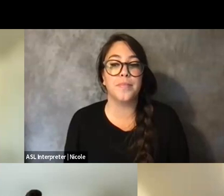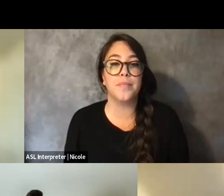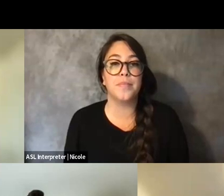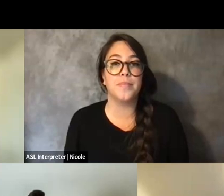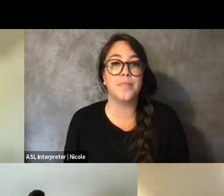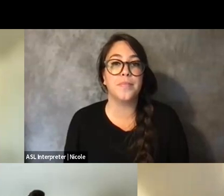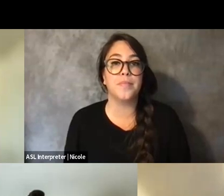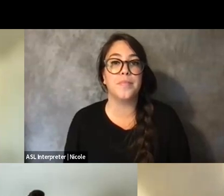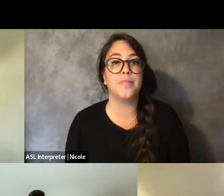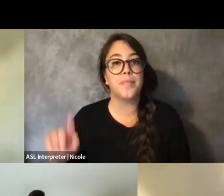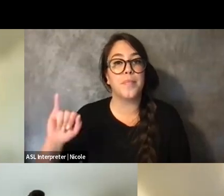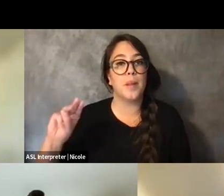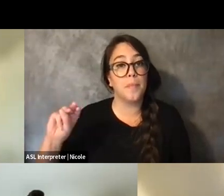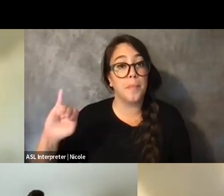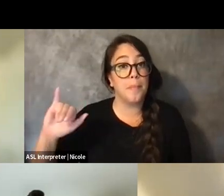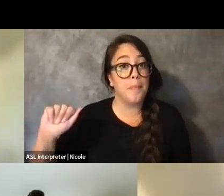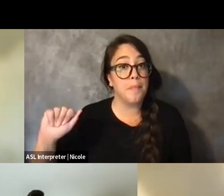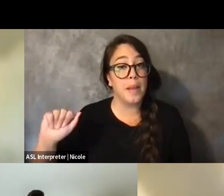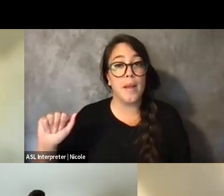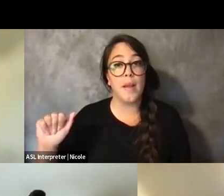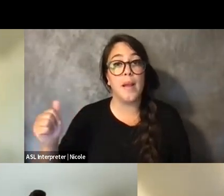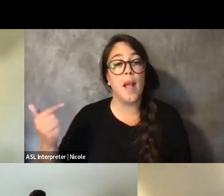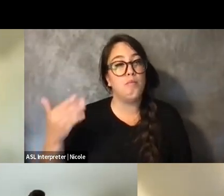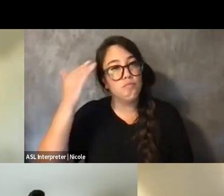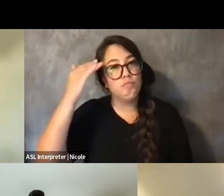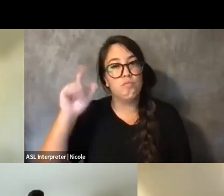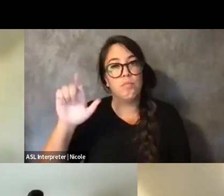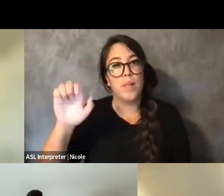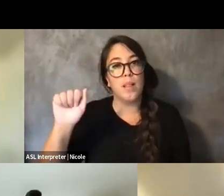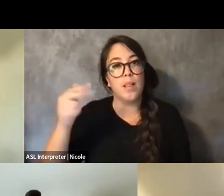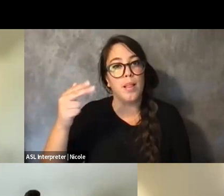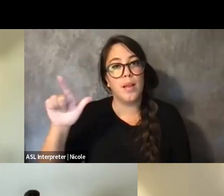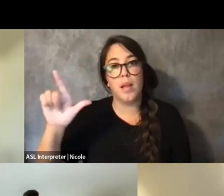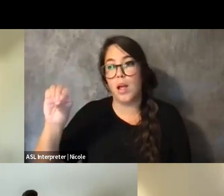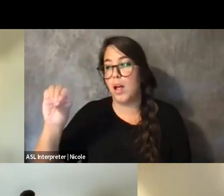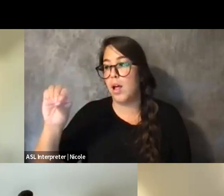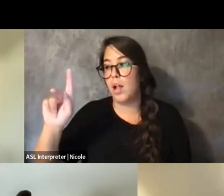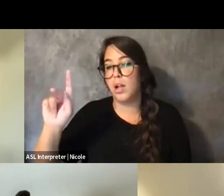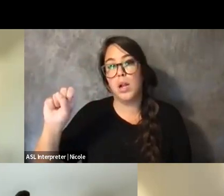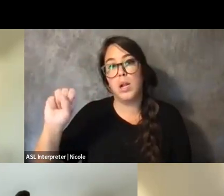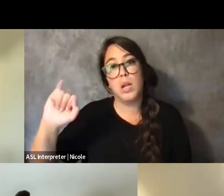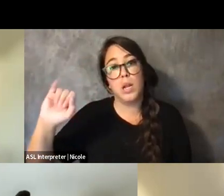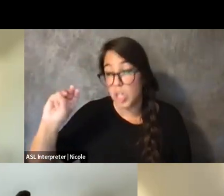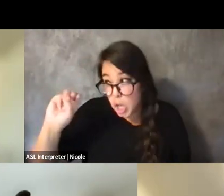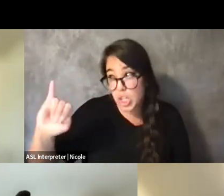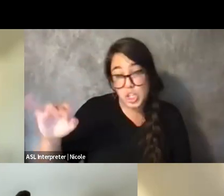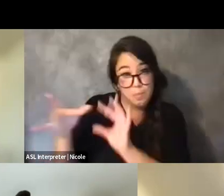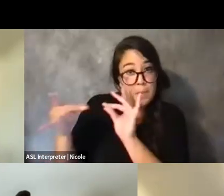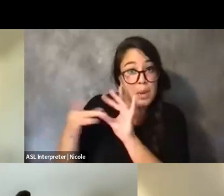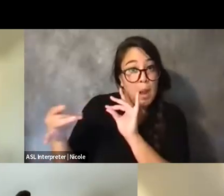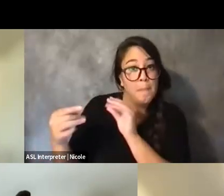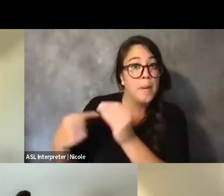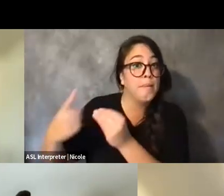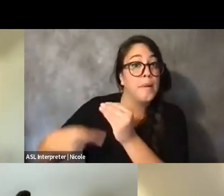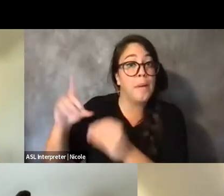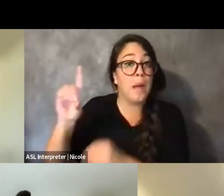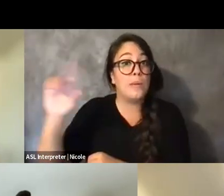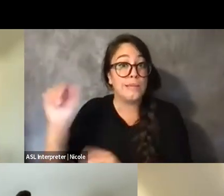I take away from this what Leah Lakshmi says about disabled folks doing the care